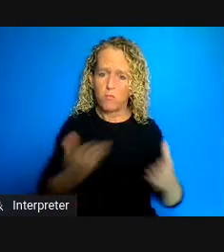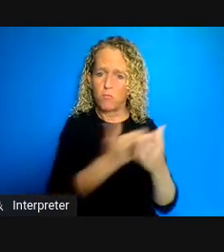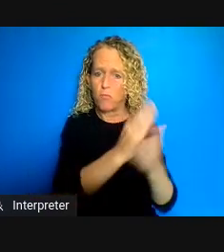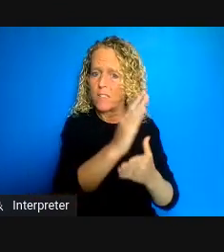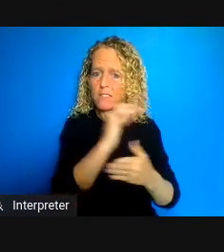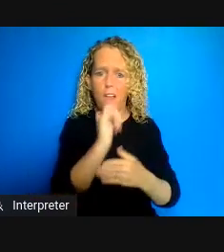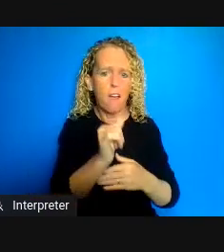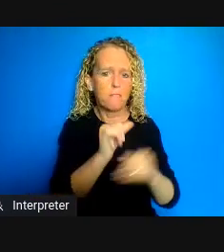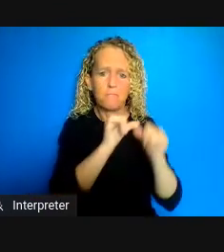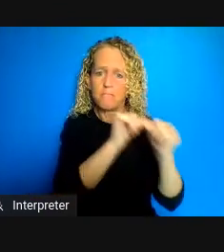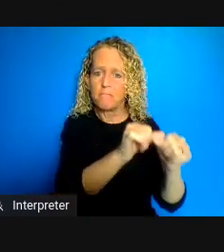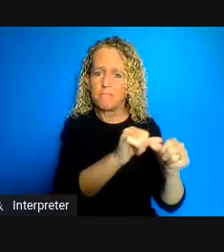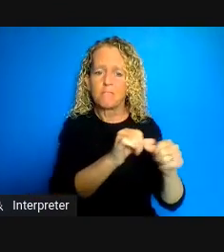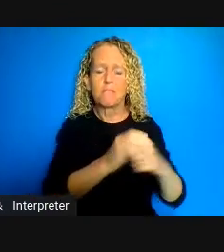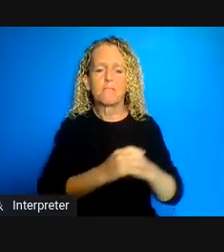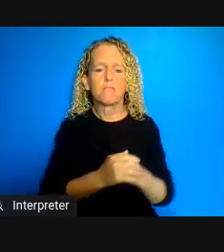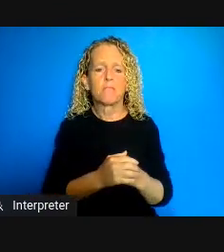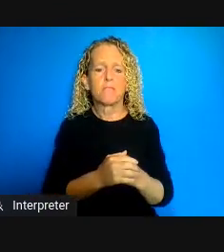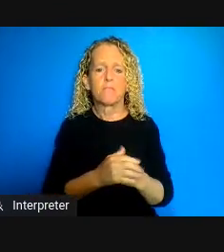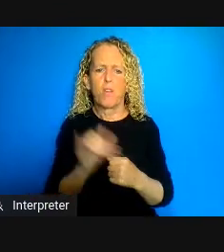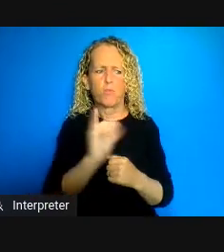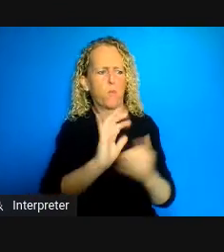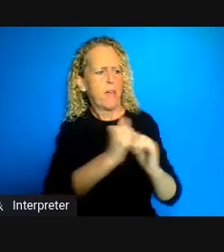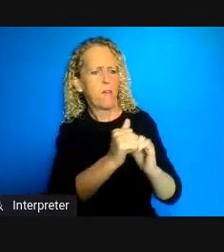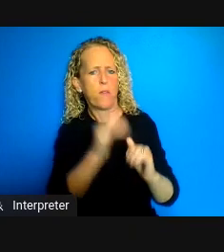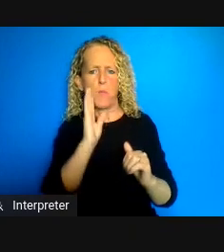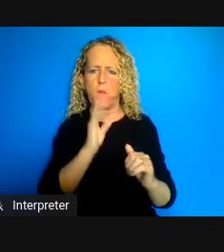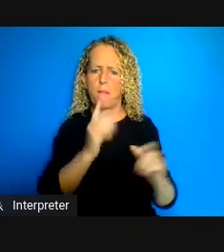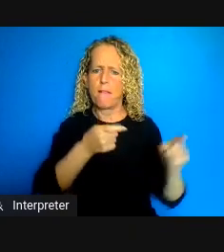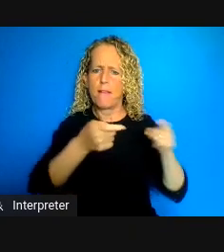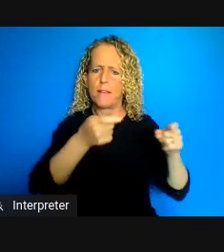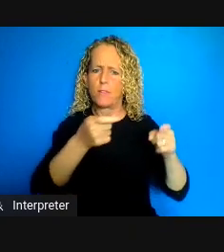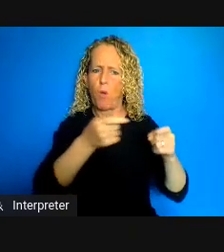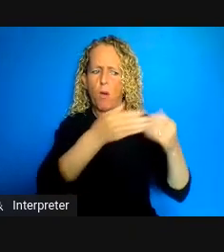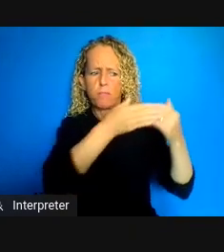concerns regarding how this will be handled a lot of lawsuits are starting